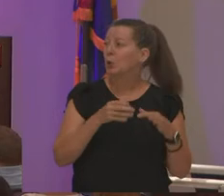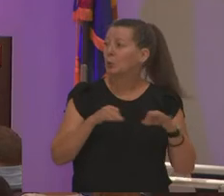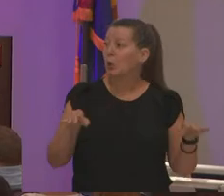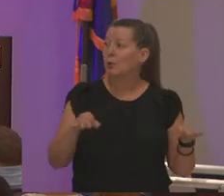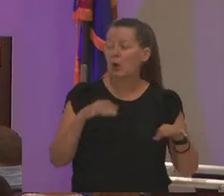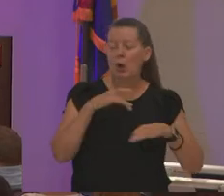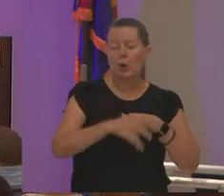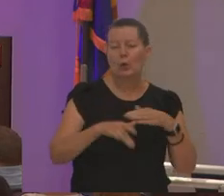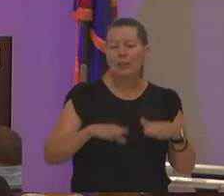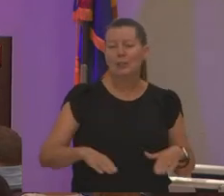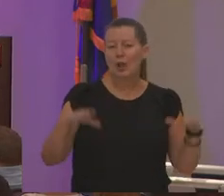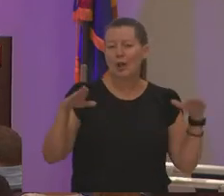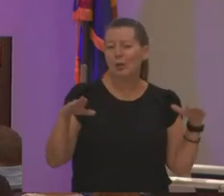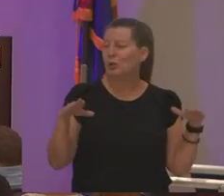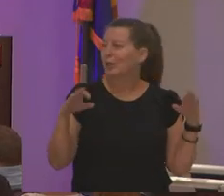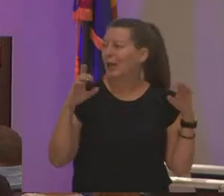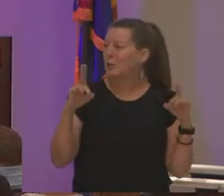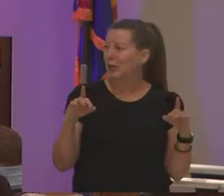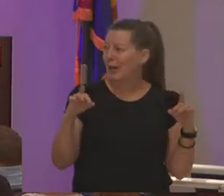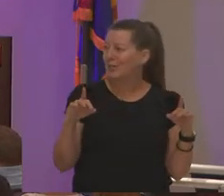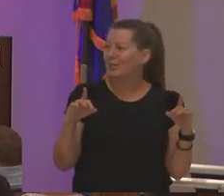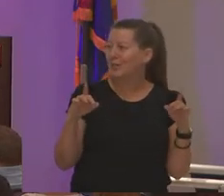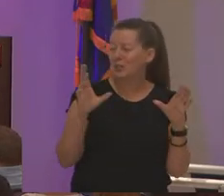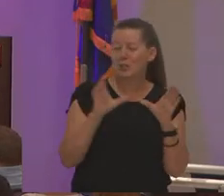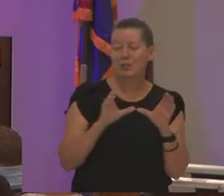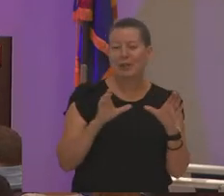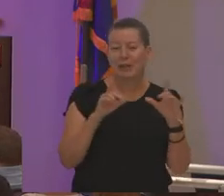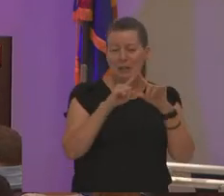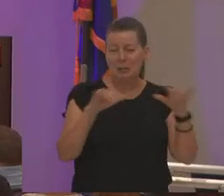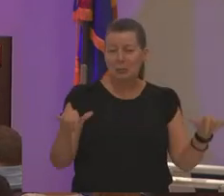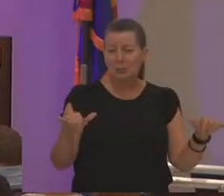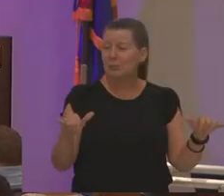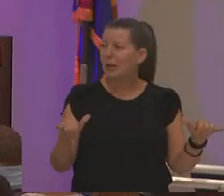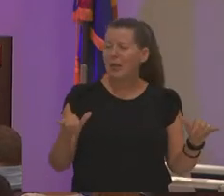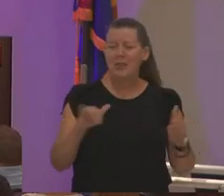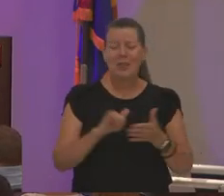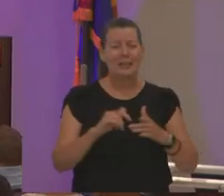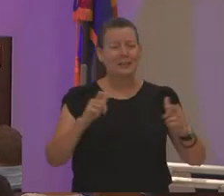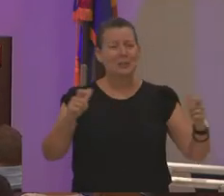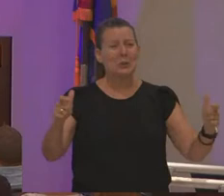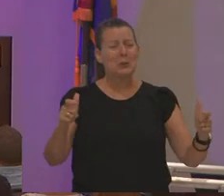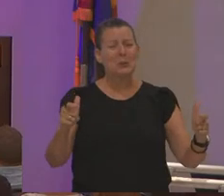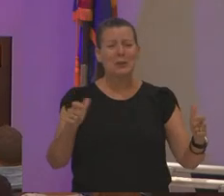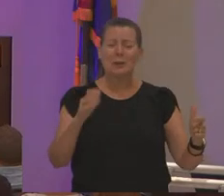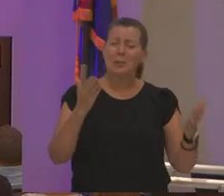education certificates simultaneously this is huge it might not seem huge but it's huge